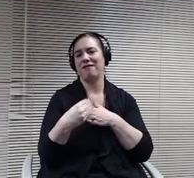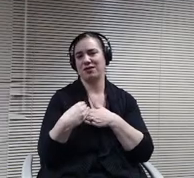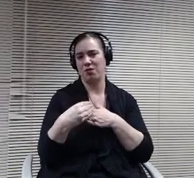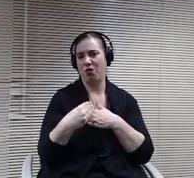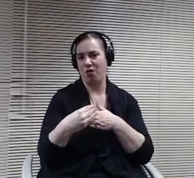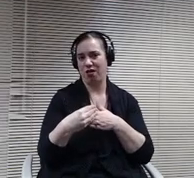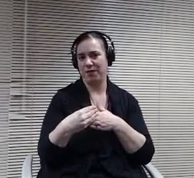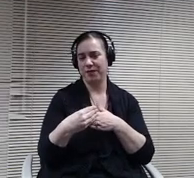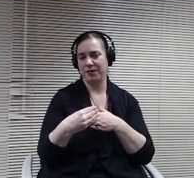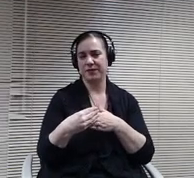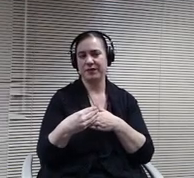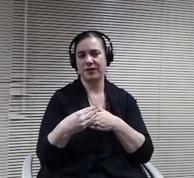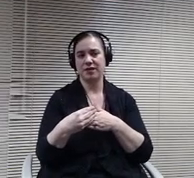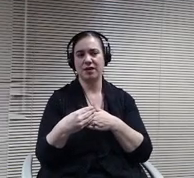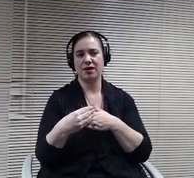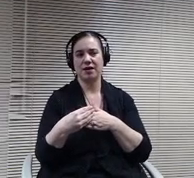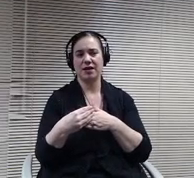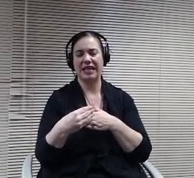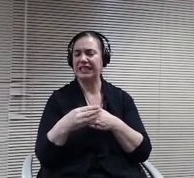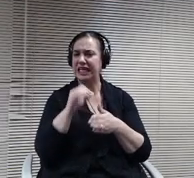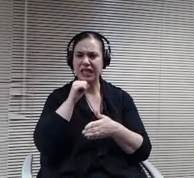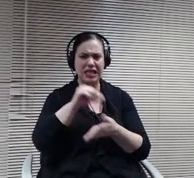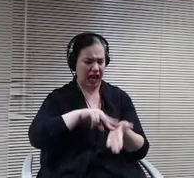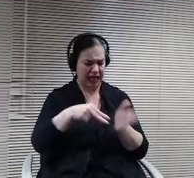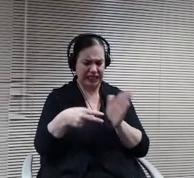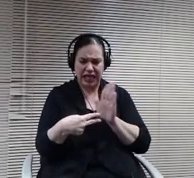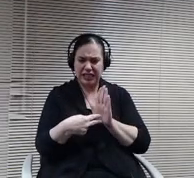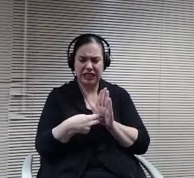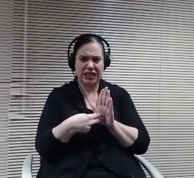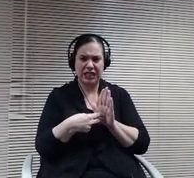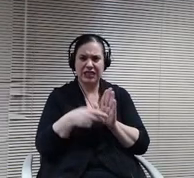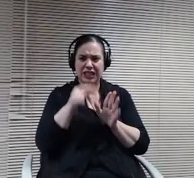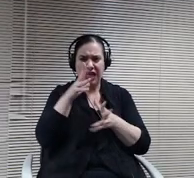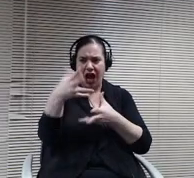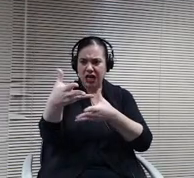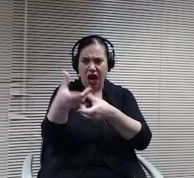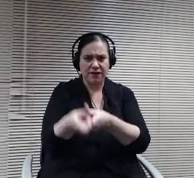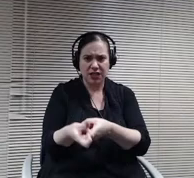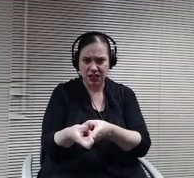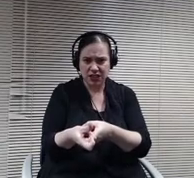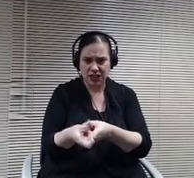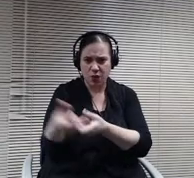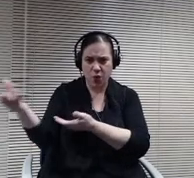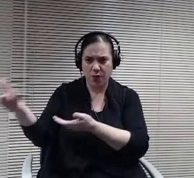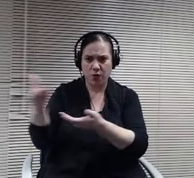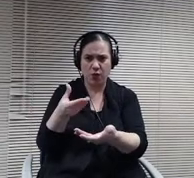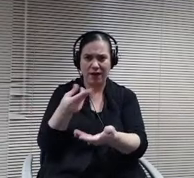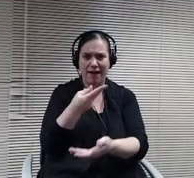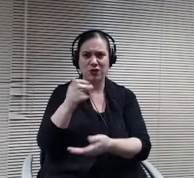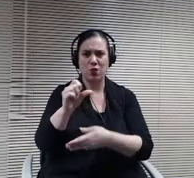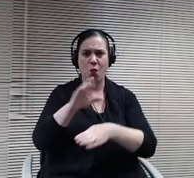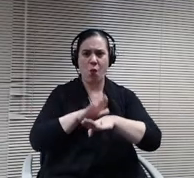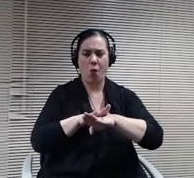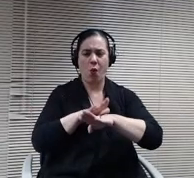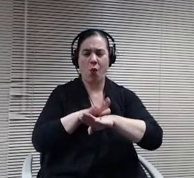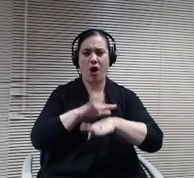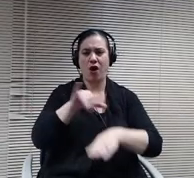lack of confidence or recovery in high school students on the 28th of. January we we believe that's going to